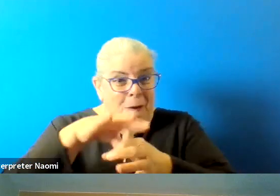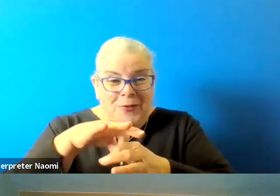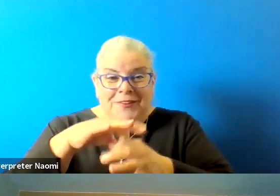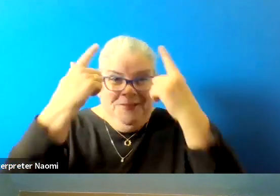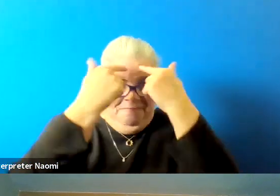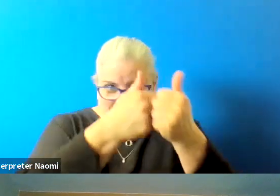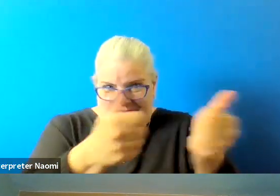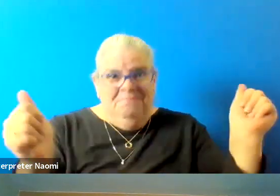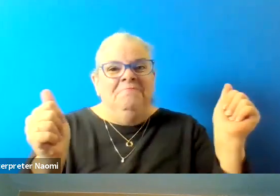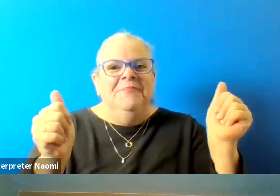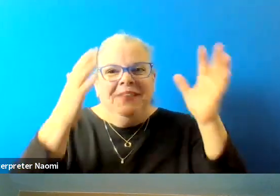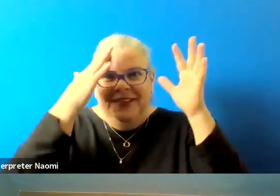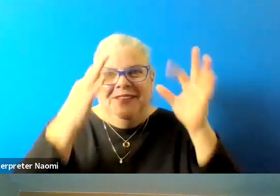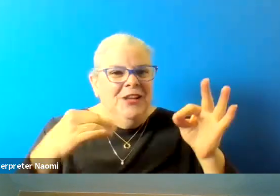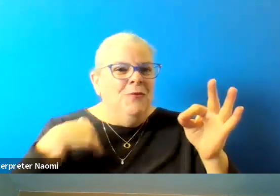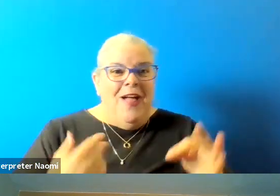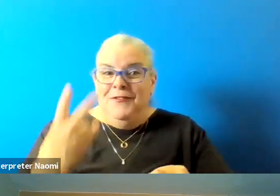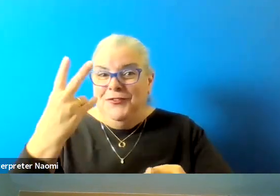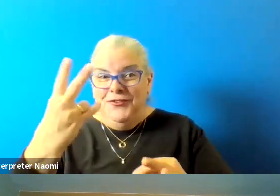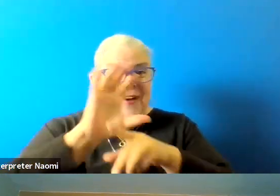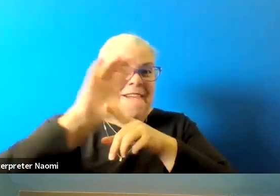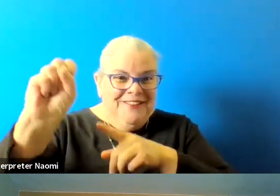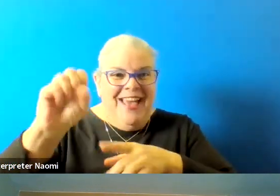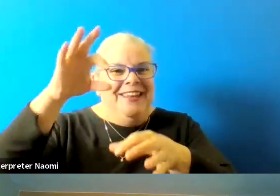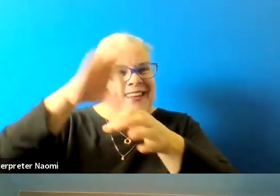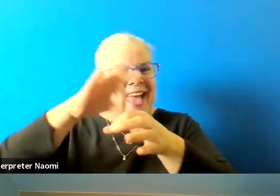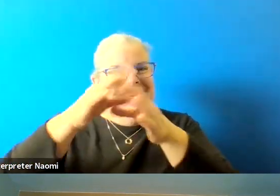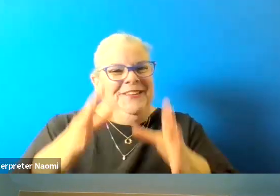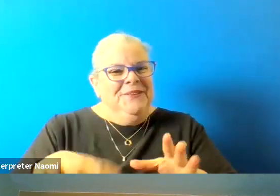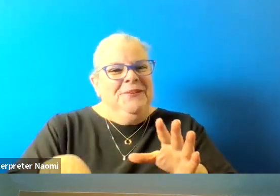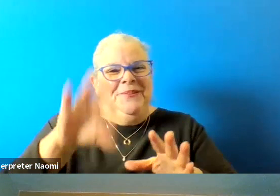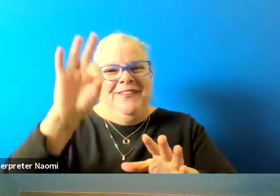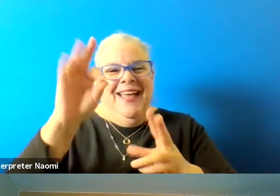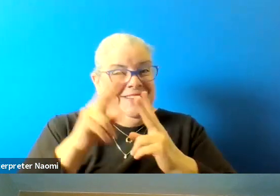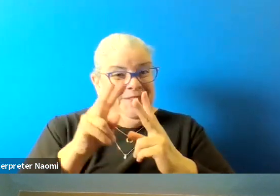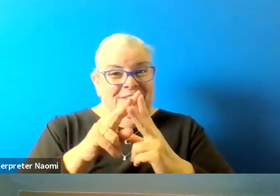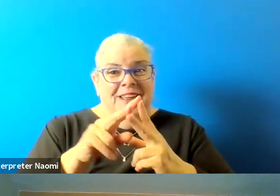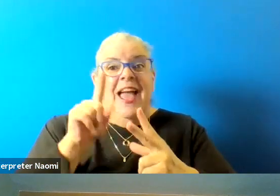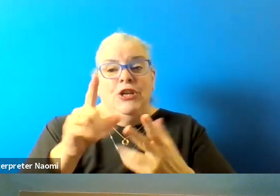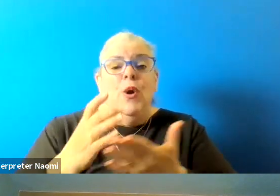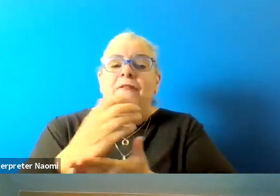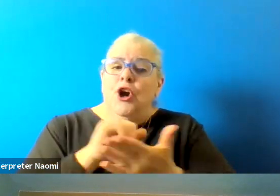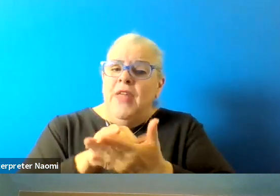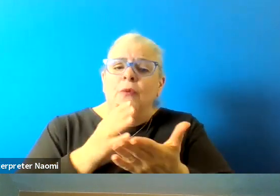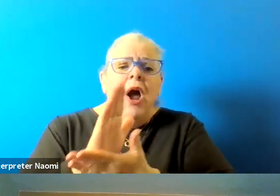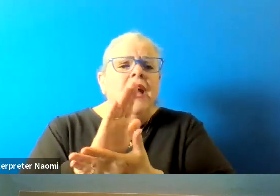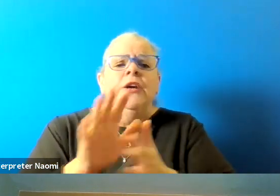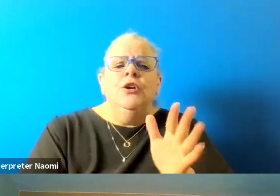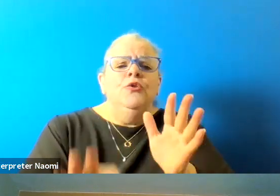because you're gonna have two outstanding candidates to select from. And you have earned that right to select from the best,